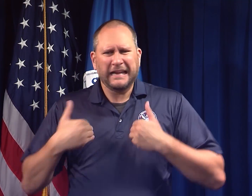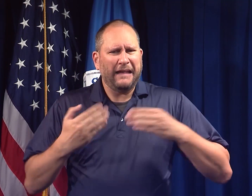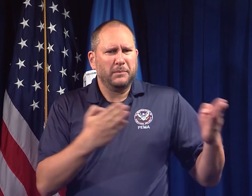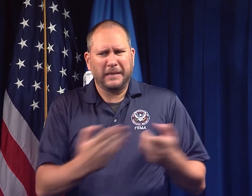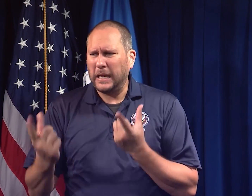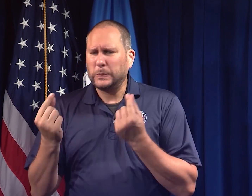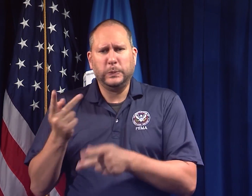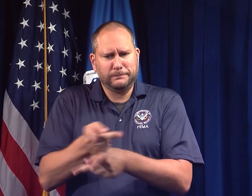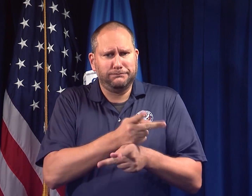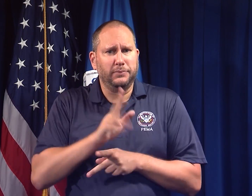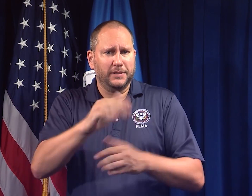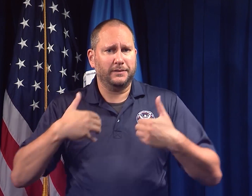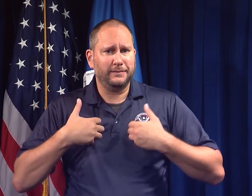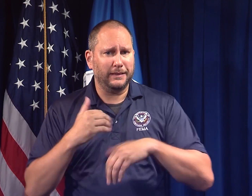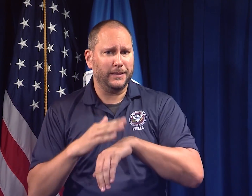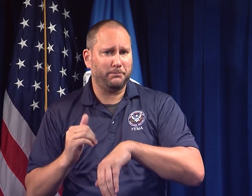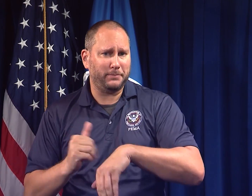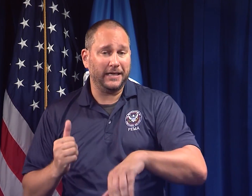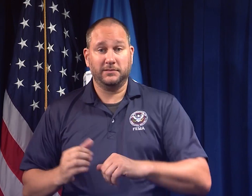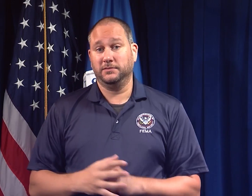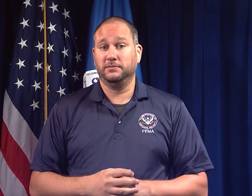and have a plan for their pets.